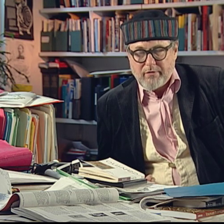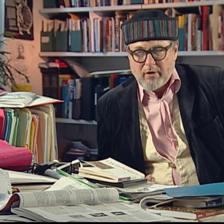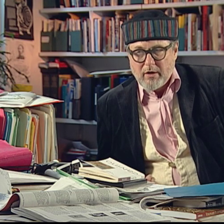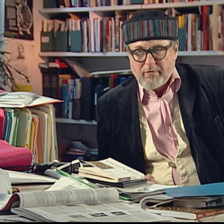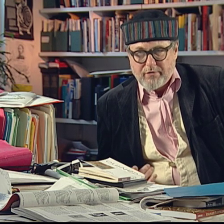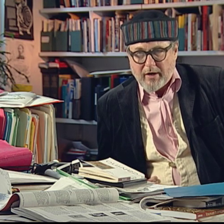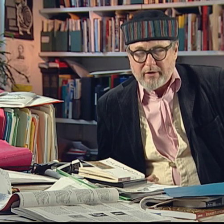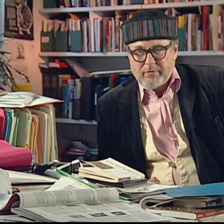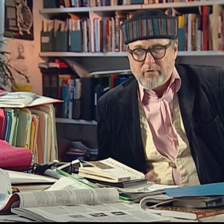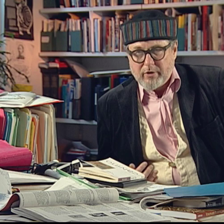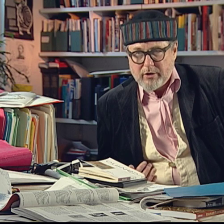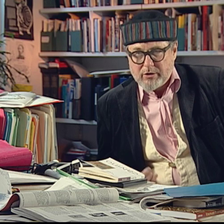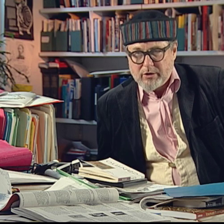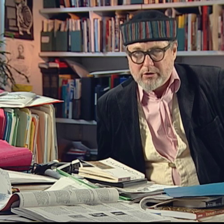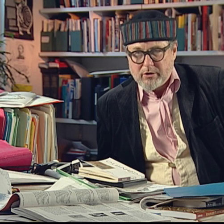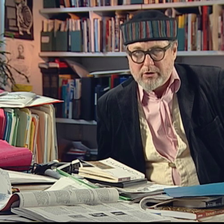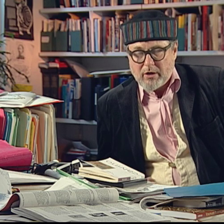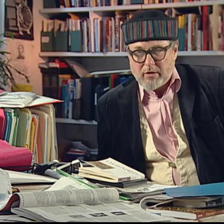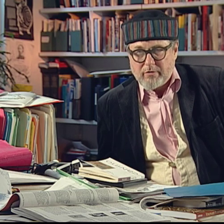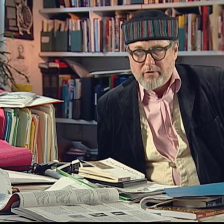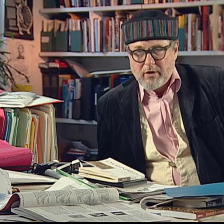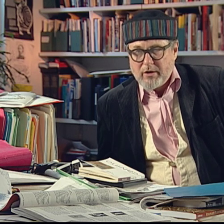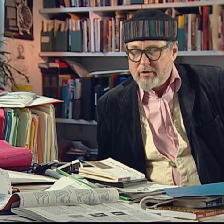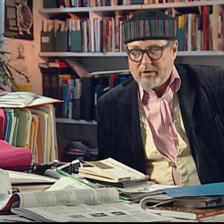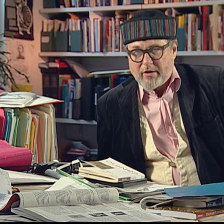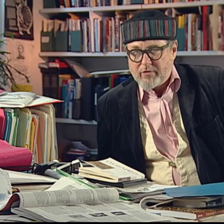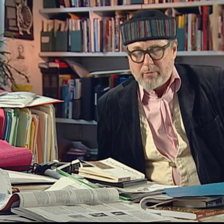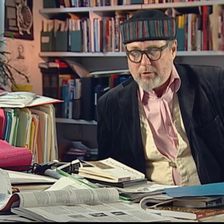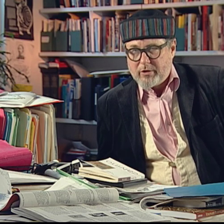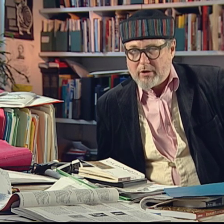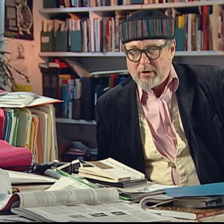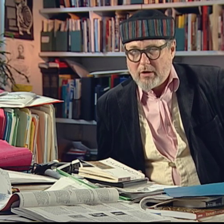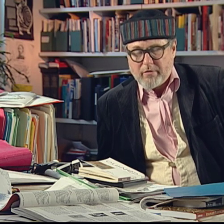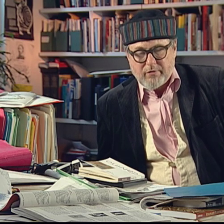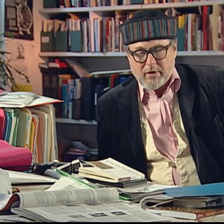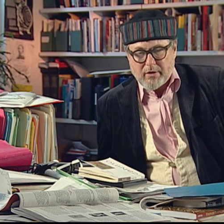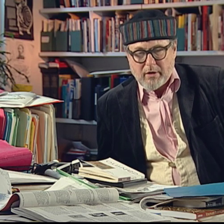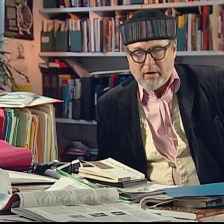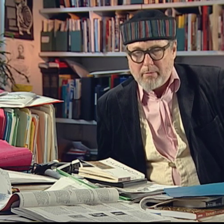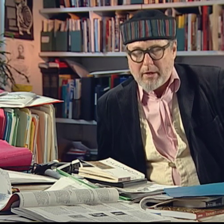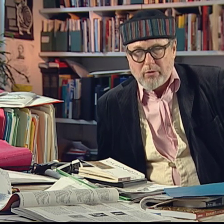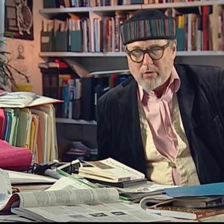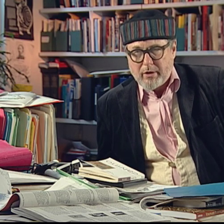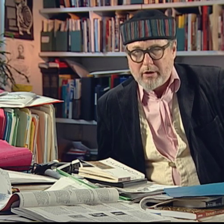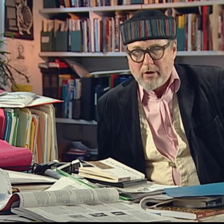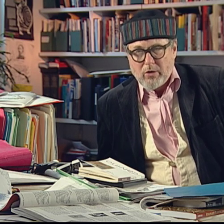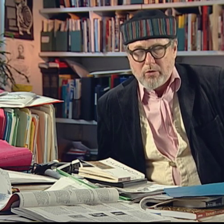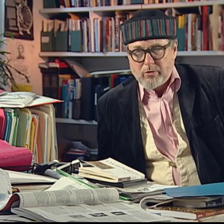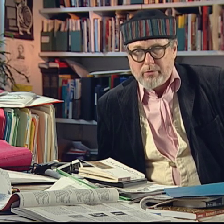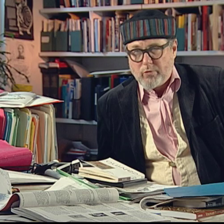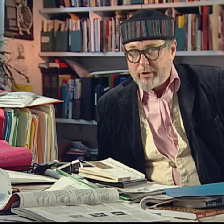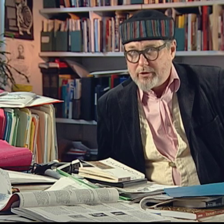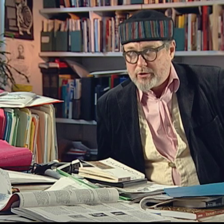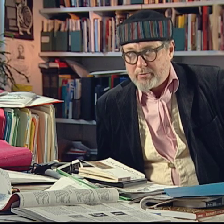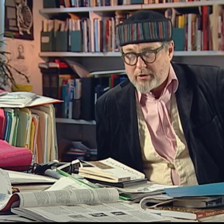fight for the existence of the deaf community, of a minority, whose voice isn't being heard.